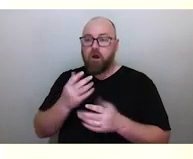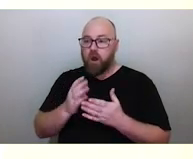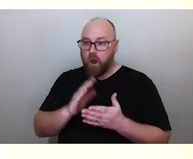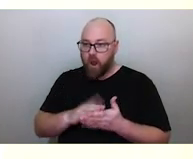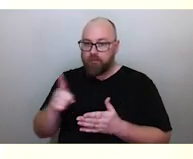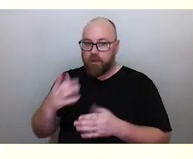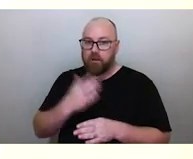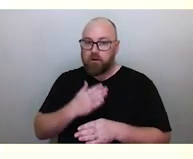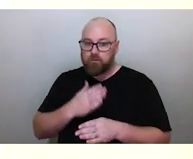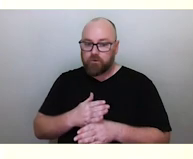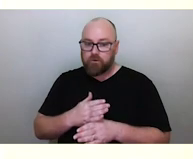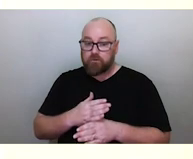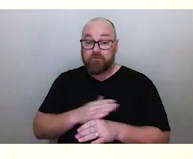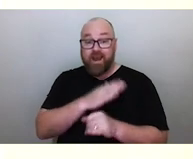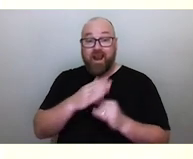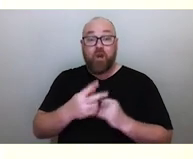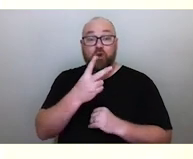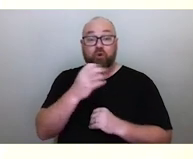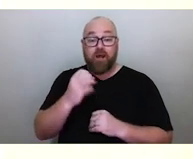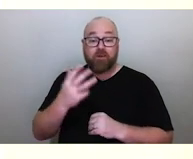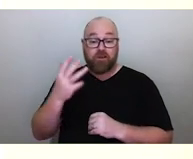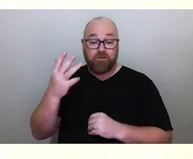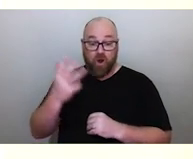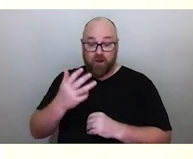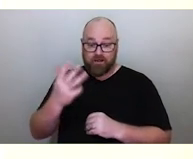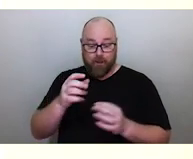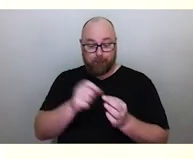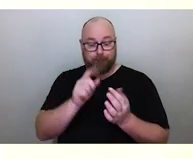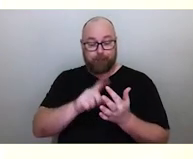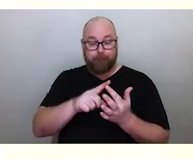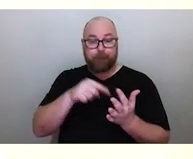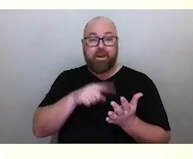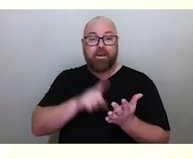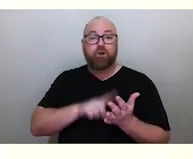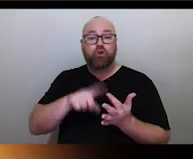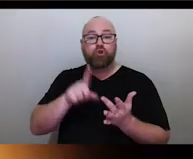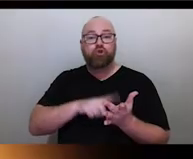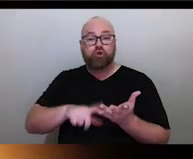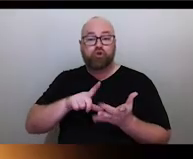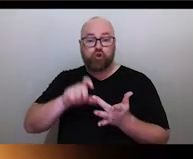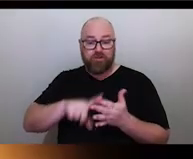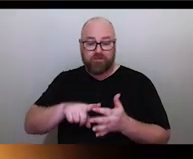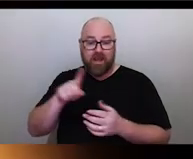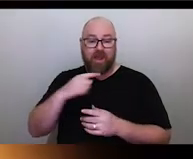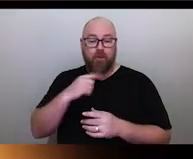Towards the end of 2019 Betelguese itself went through what was called 'the Great Dimming'.